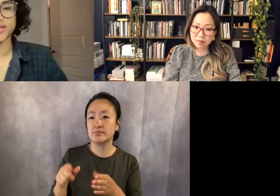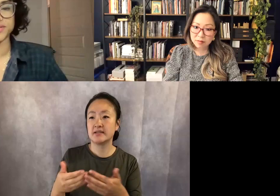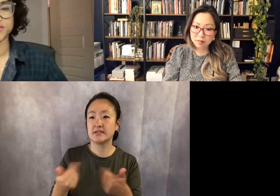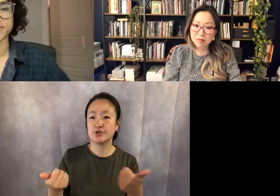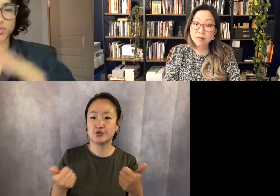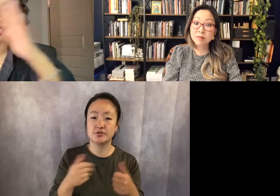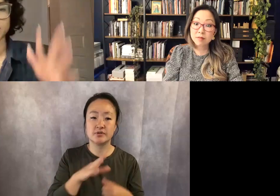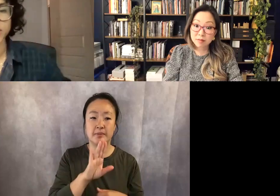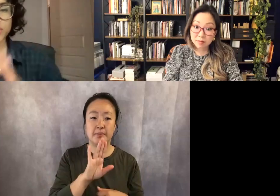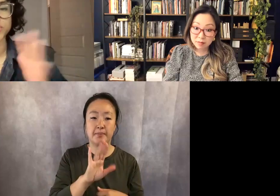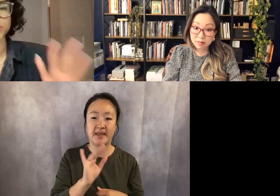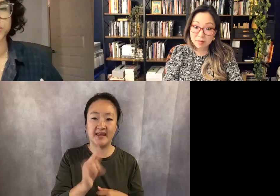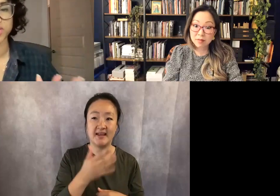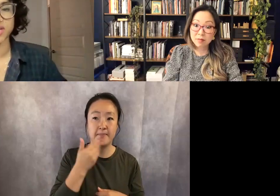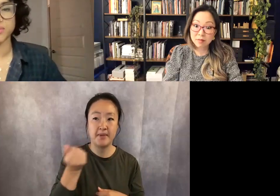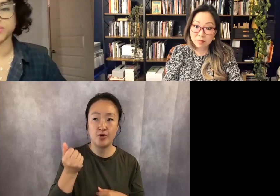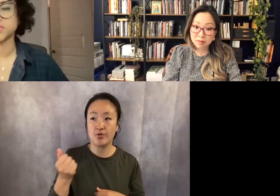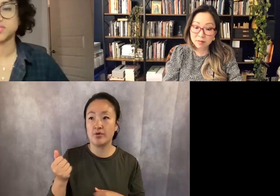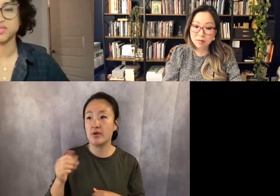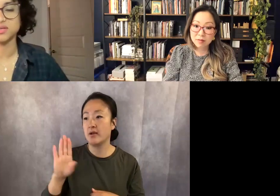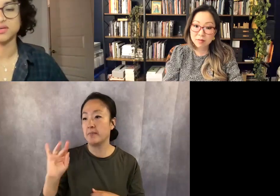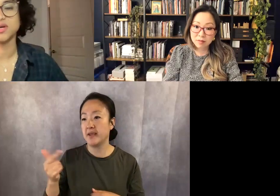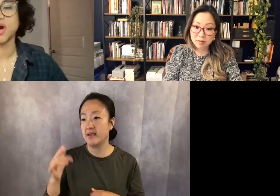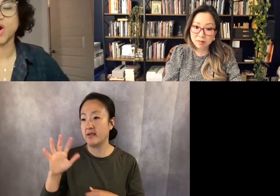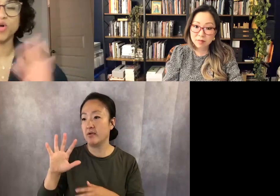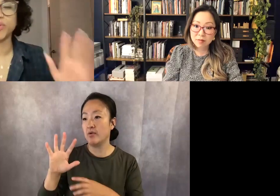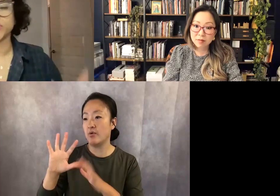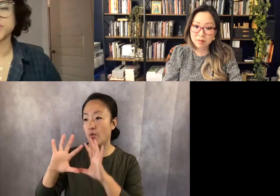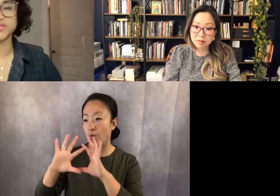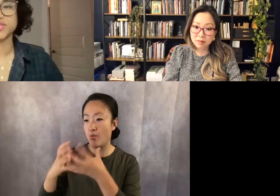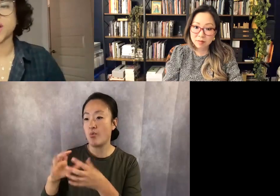And when I look at your social media, I really see a whole person.